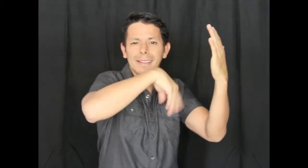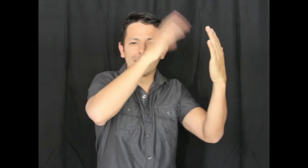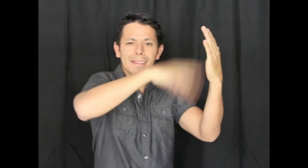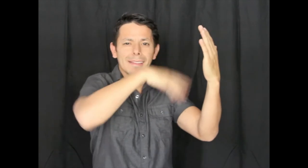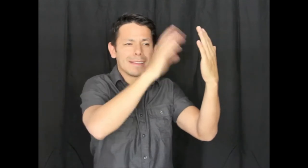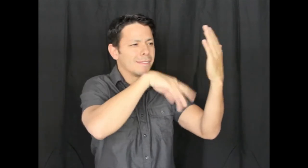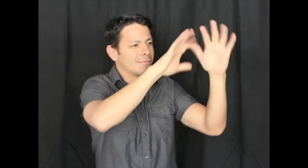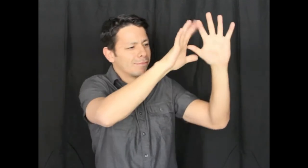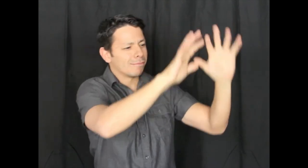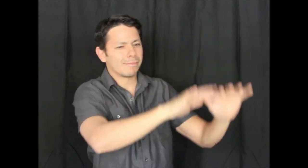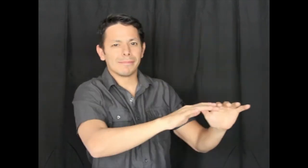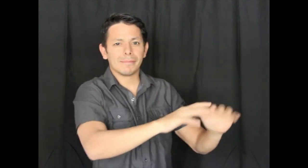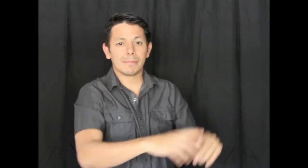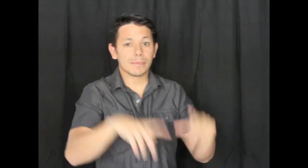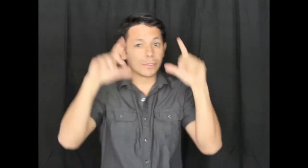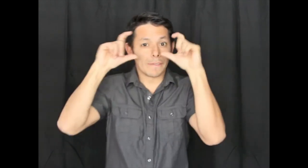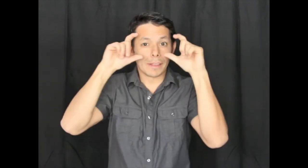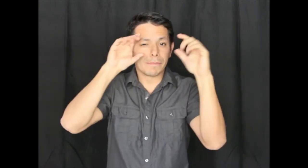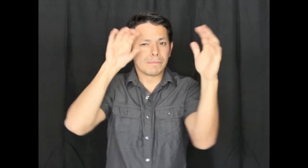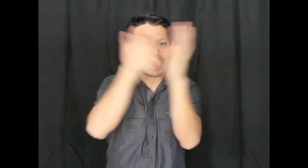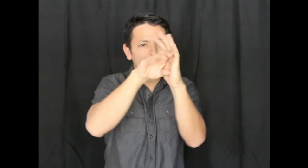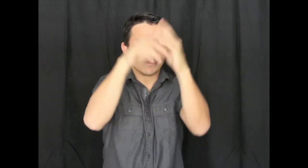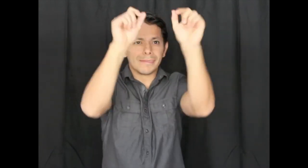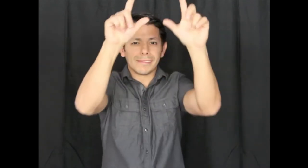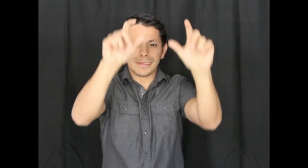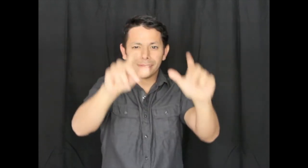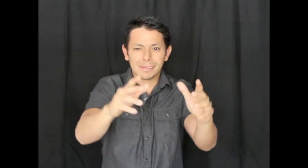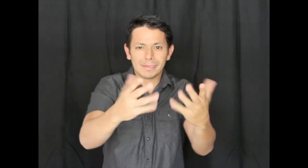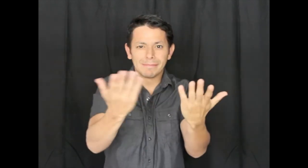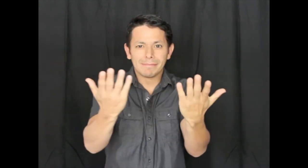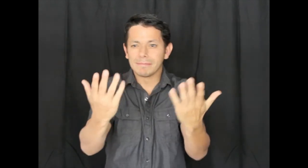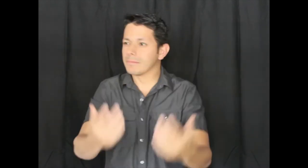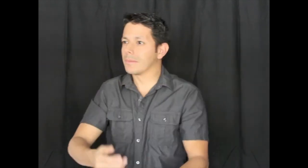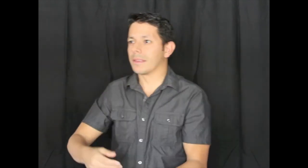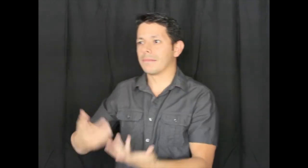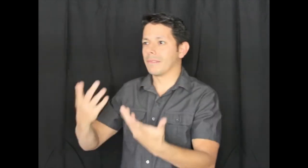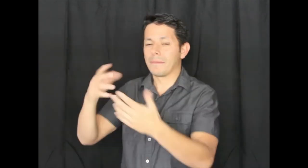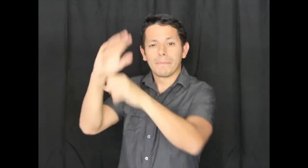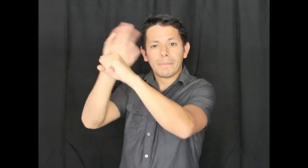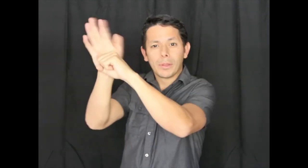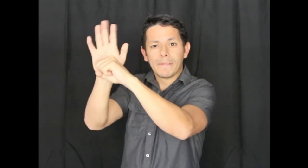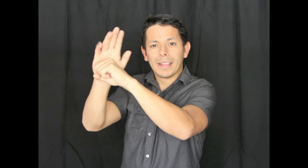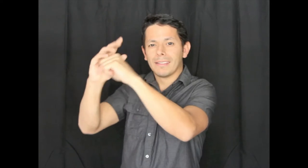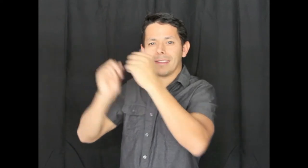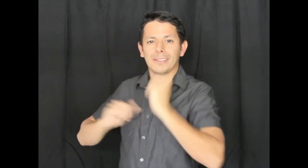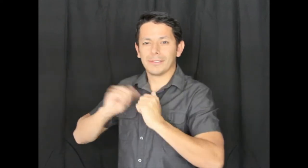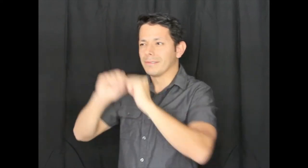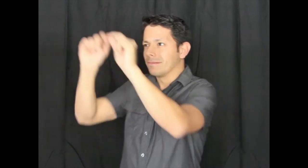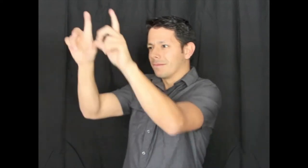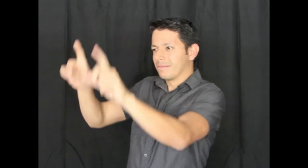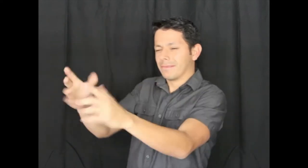paintings photography movies, acting